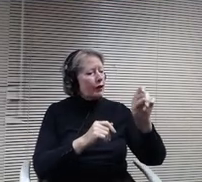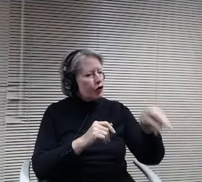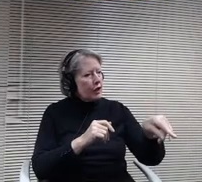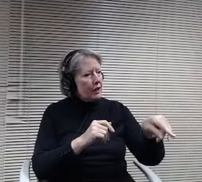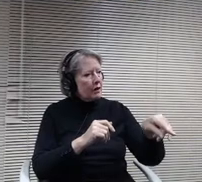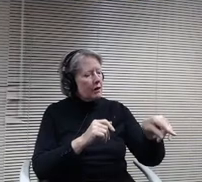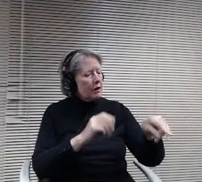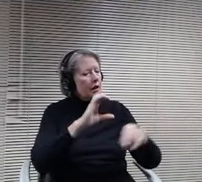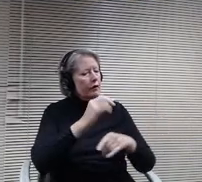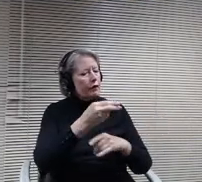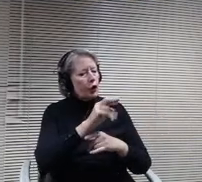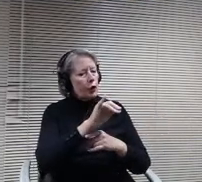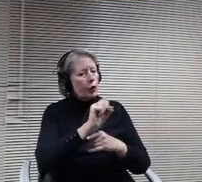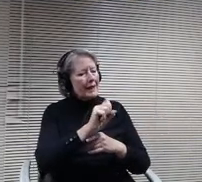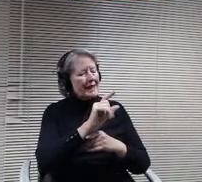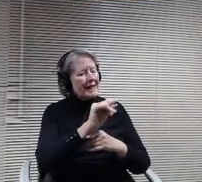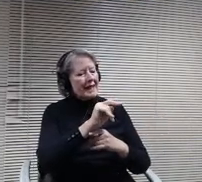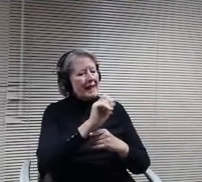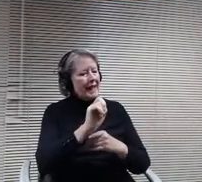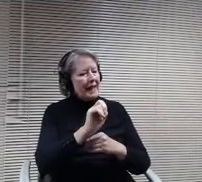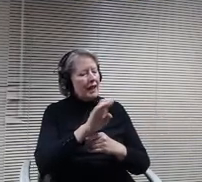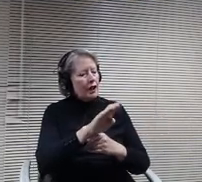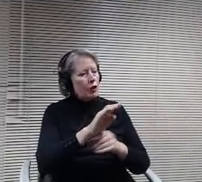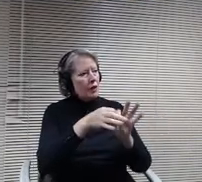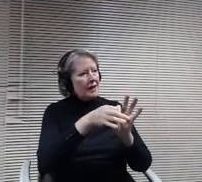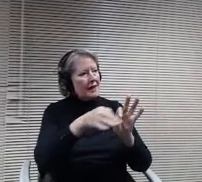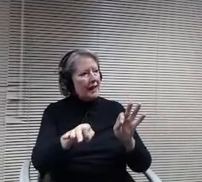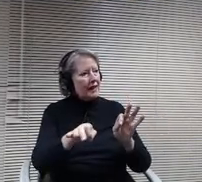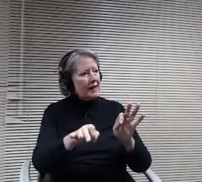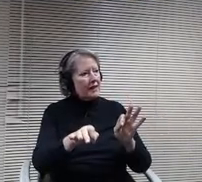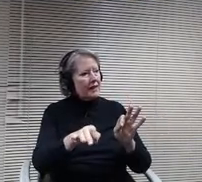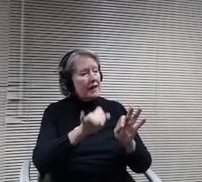does it make sense to only say abilities?